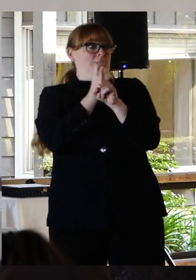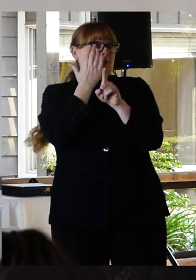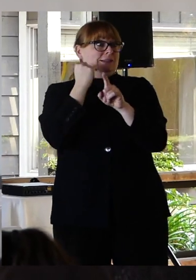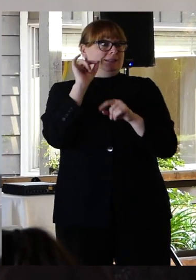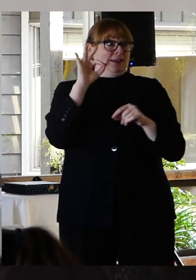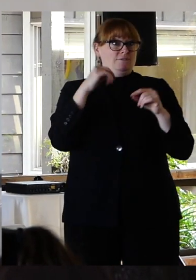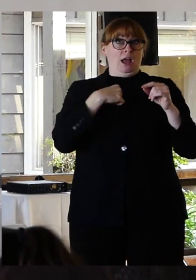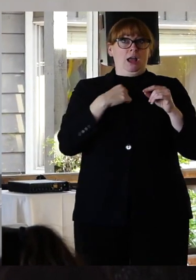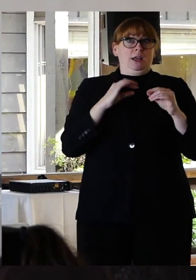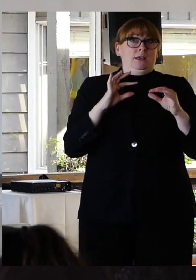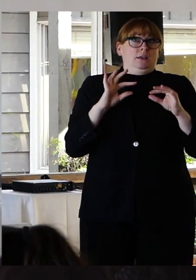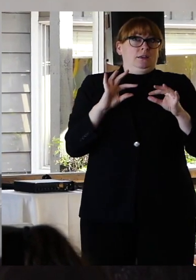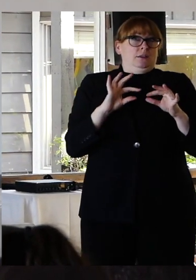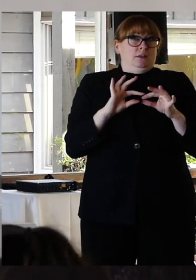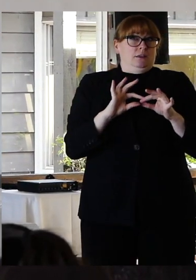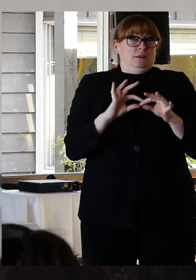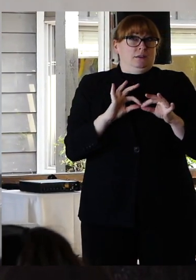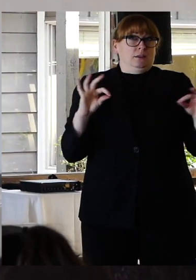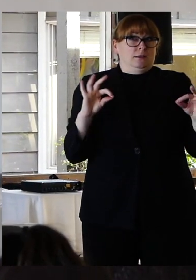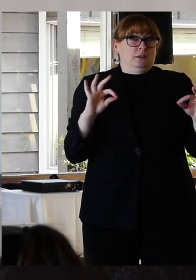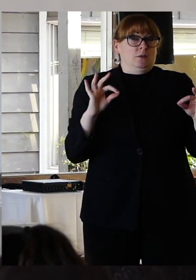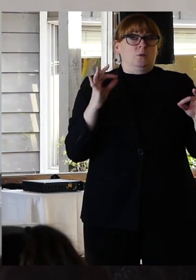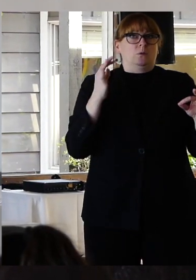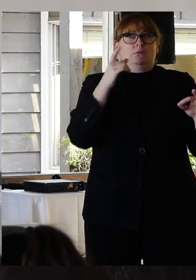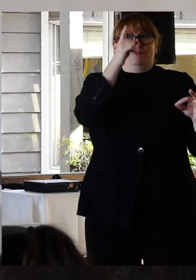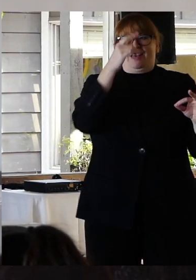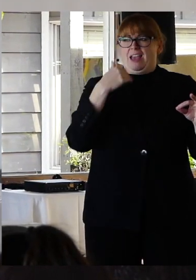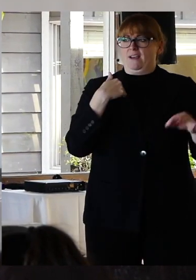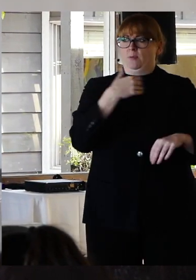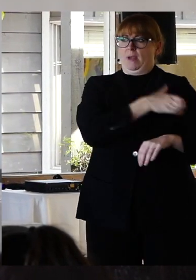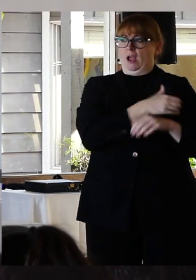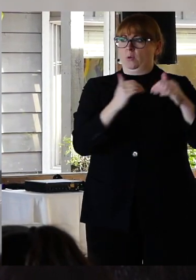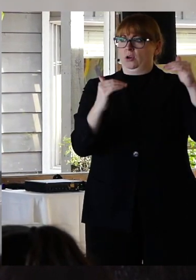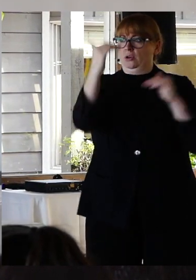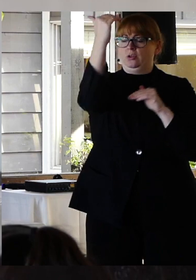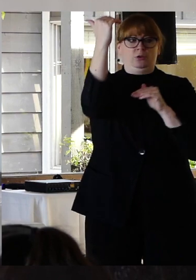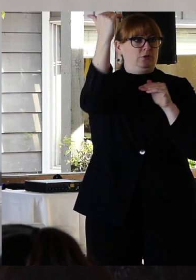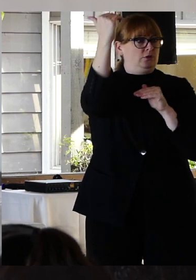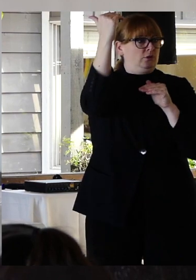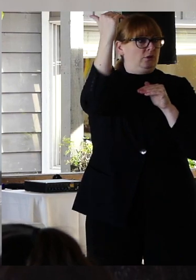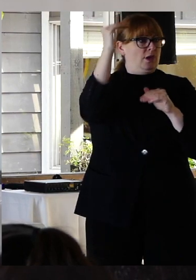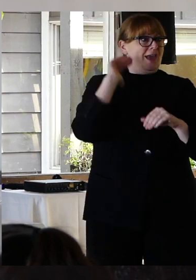of a power imbalance of the societal history that we know people have with